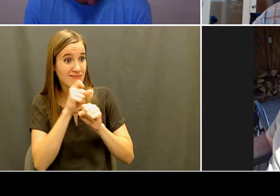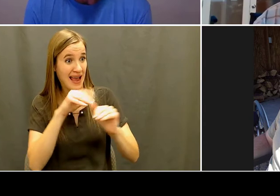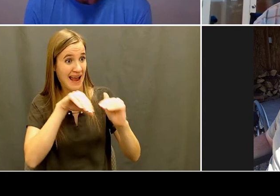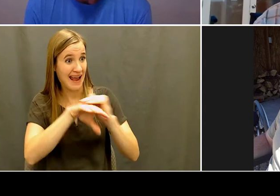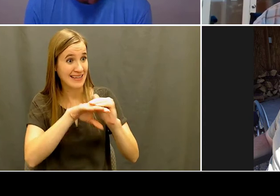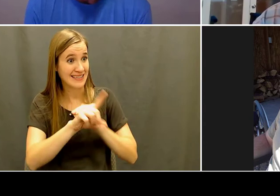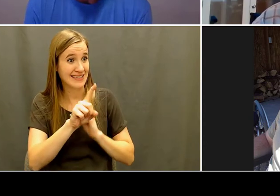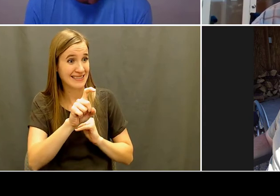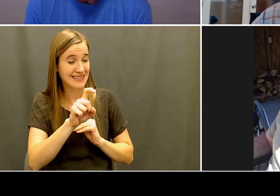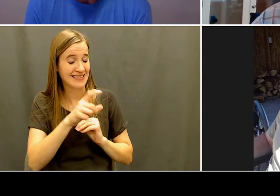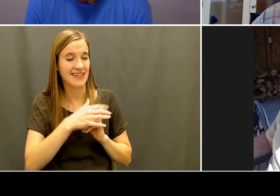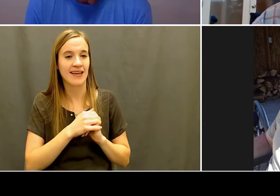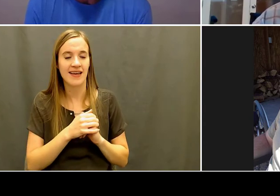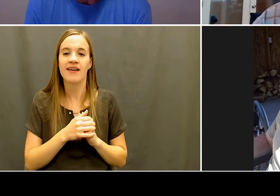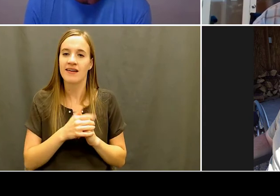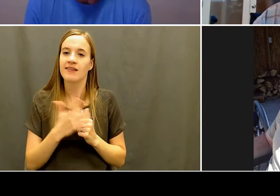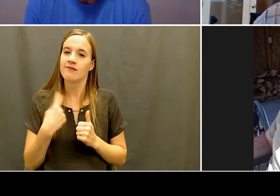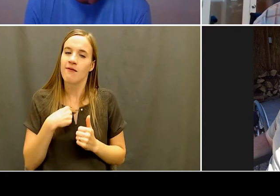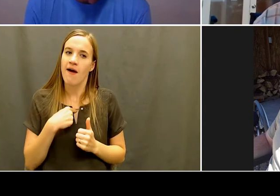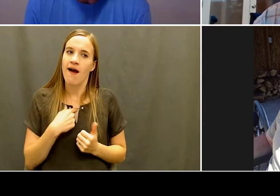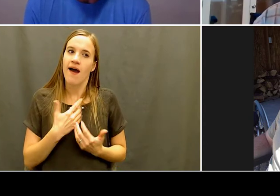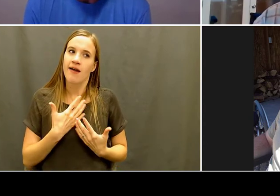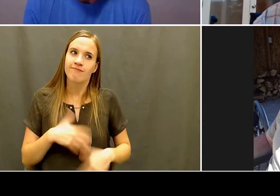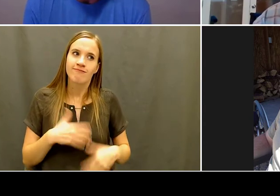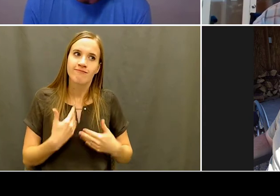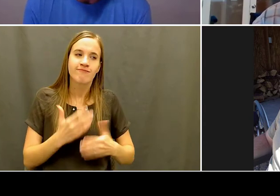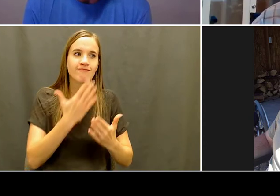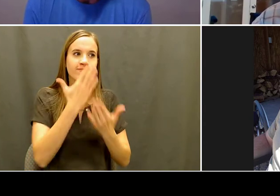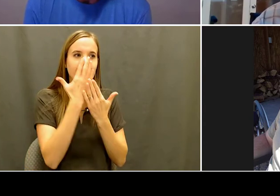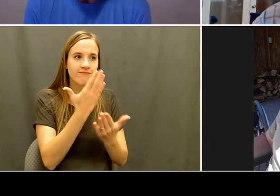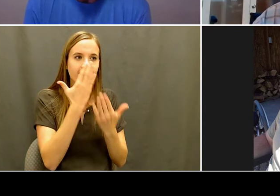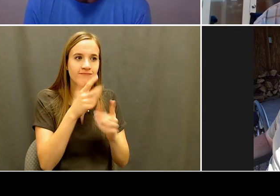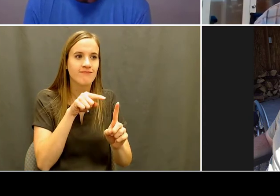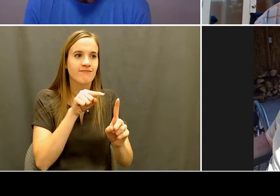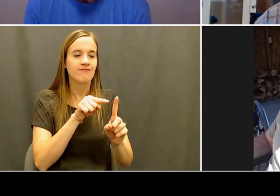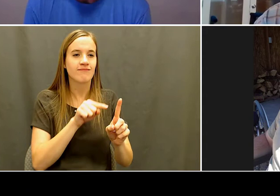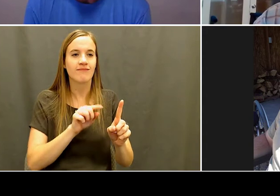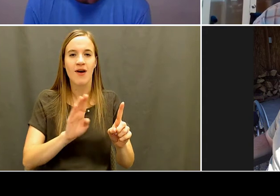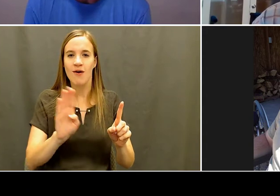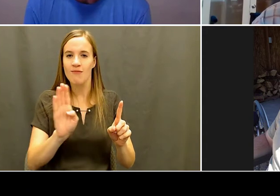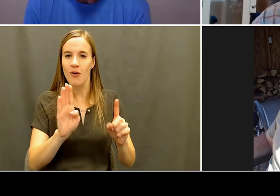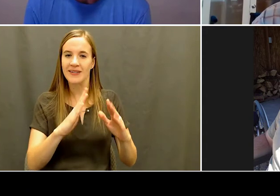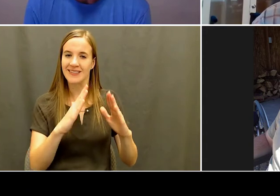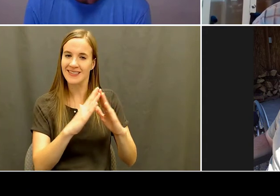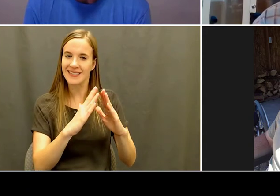in terms of curb cuts and, and being able to get to a variety